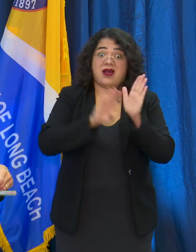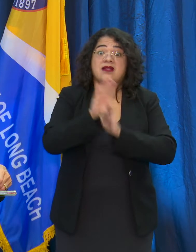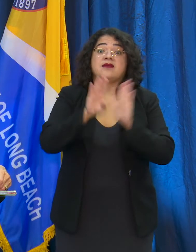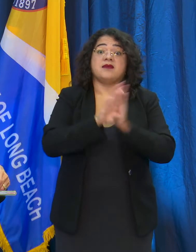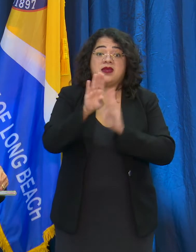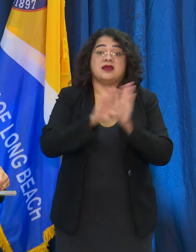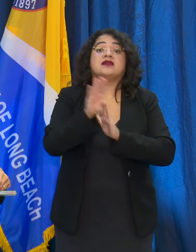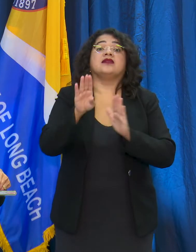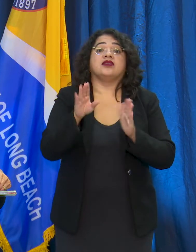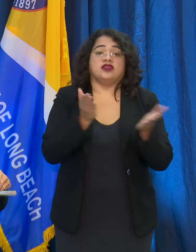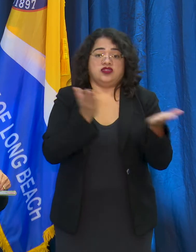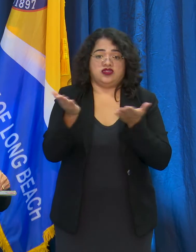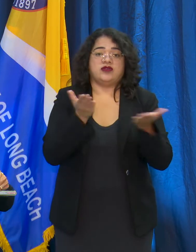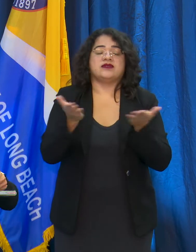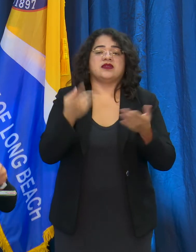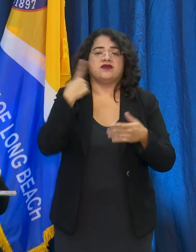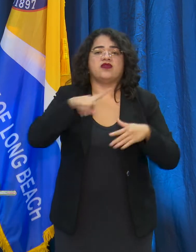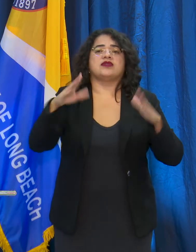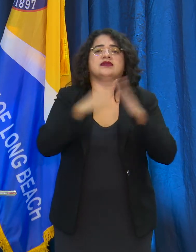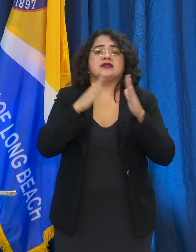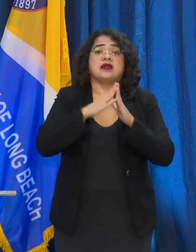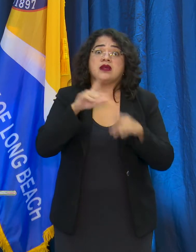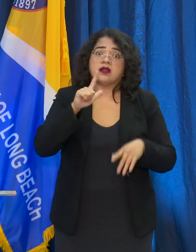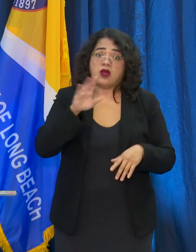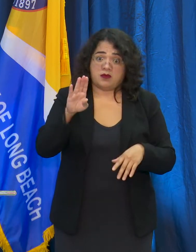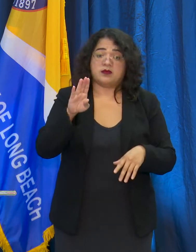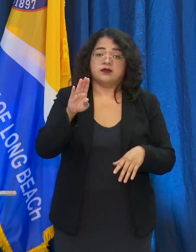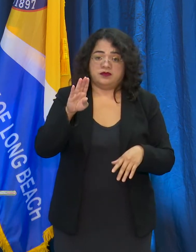respond to some questions as well. Thank